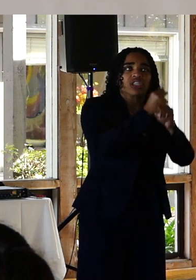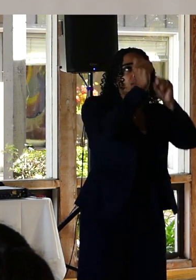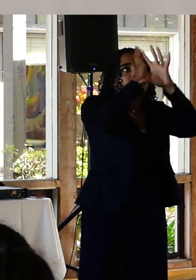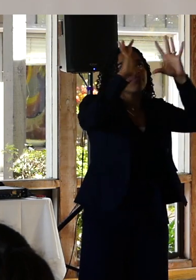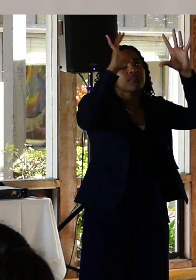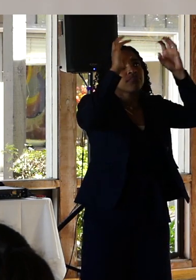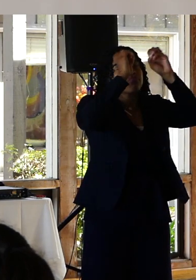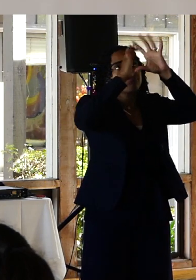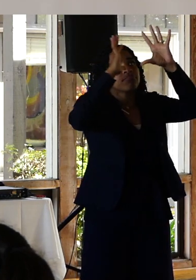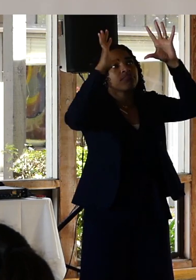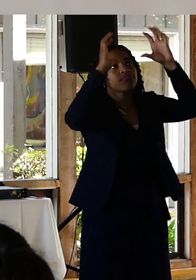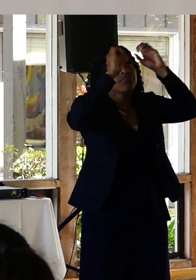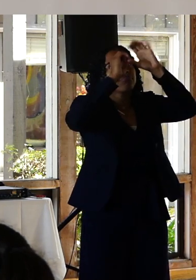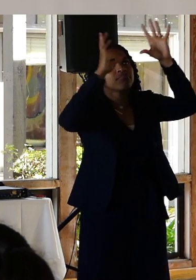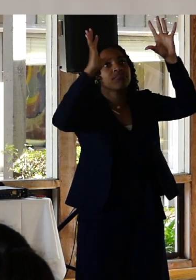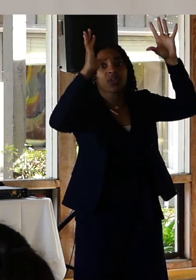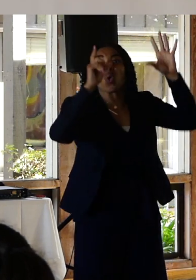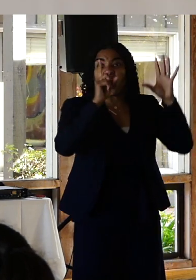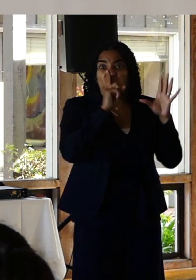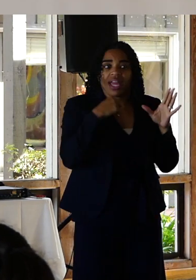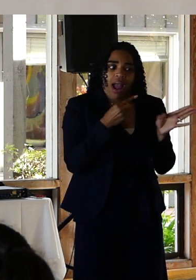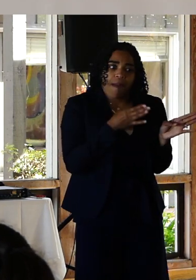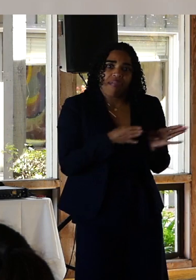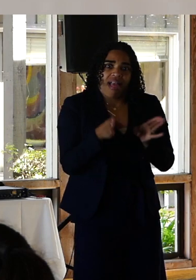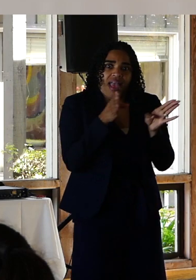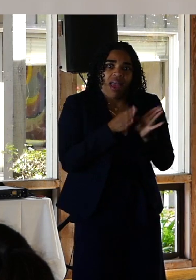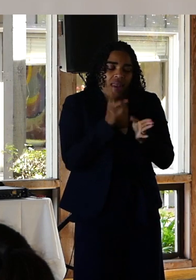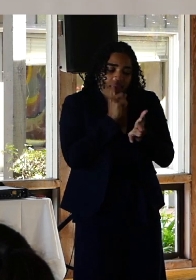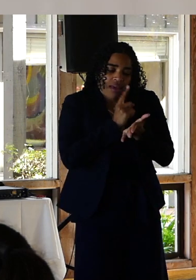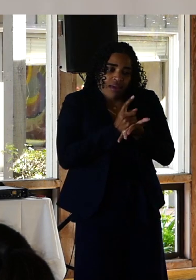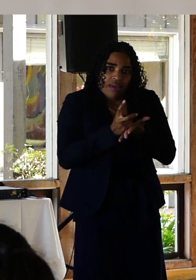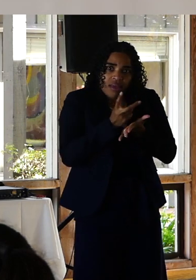To be blunt it had been planned for weeks and statistically it should have been.